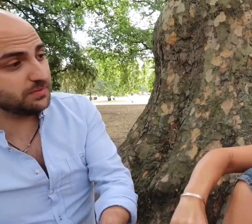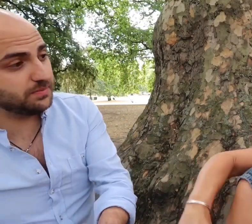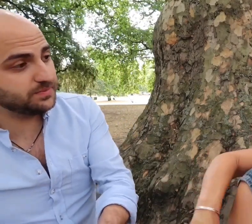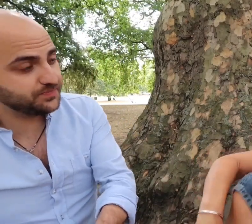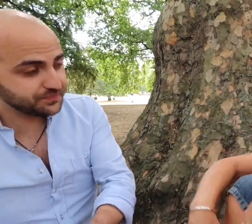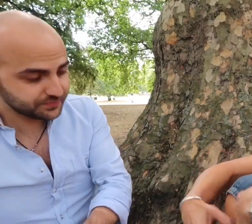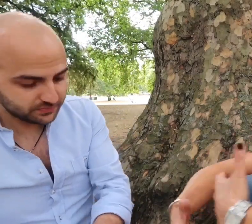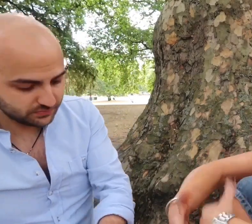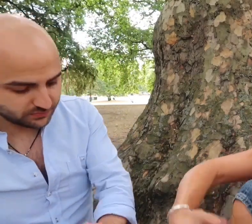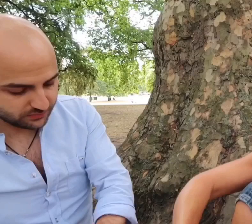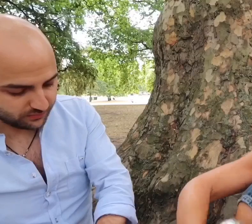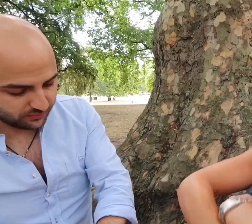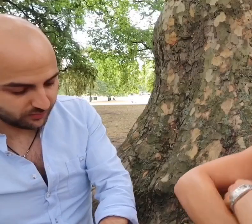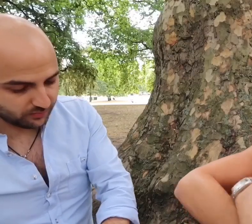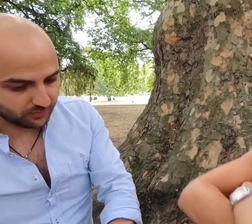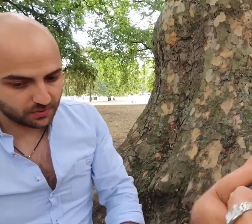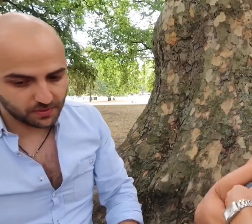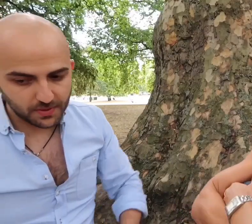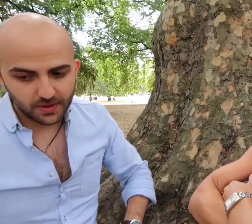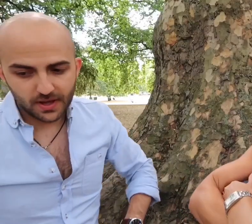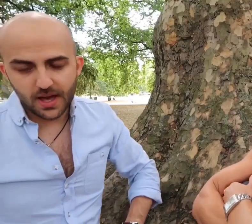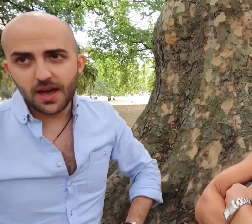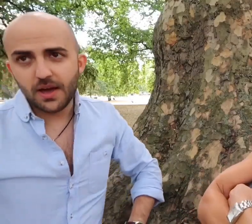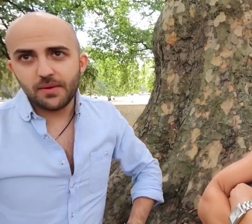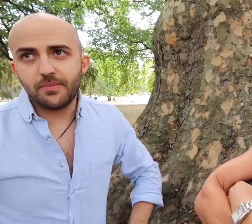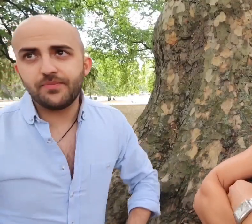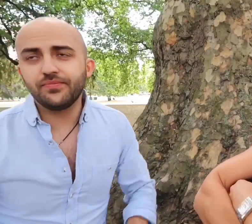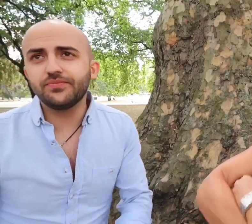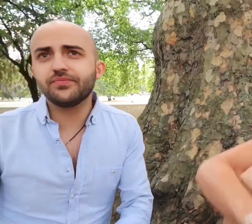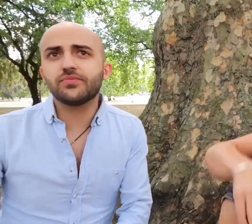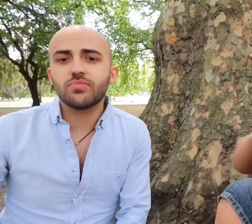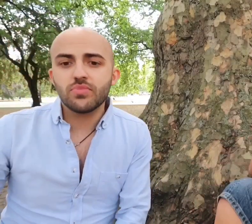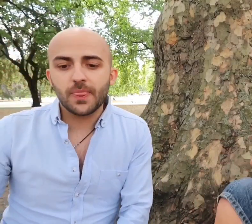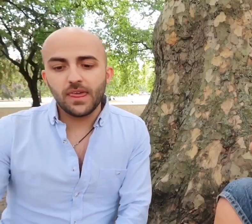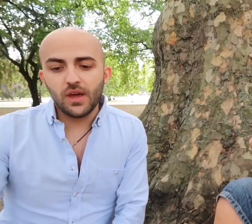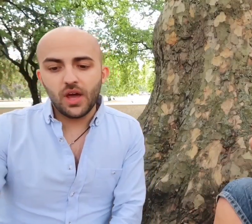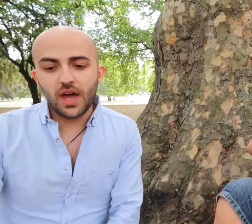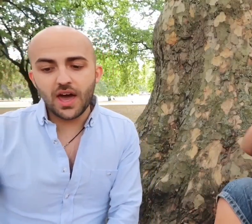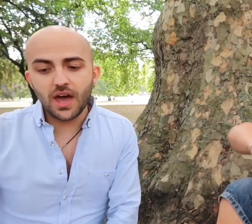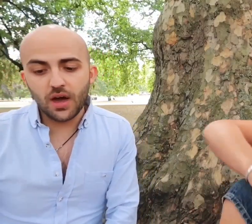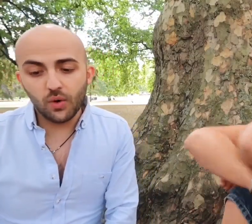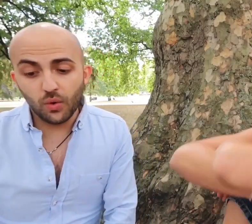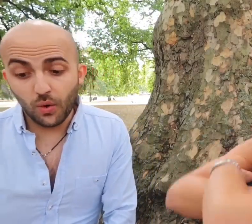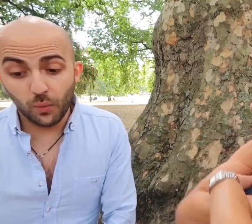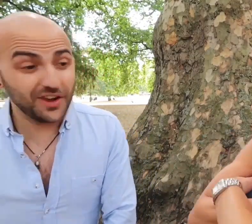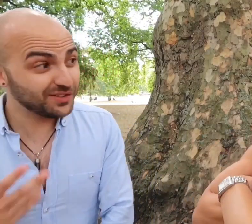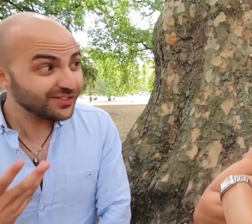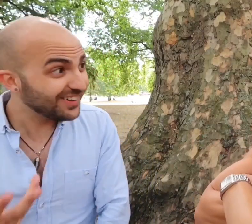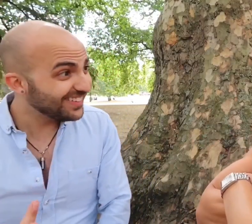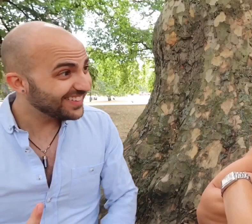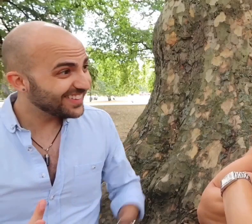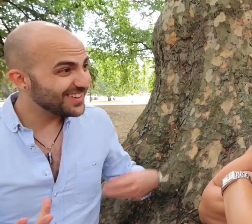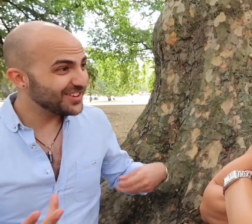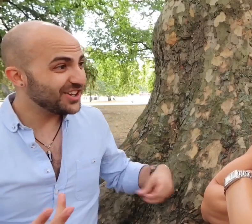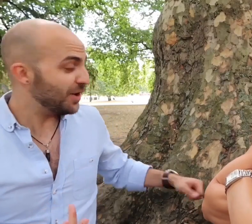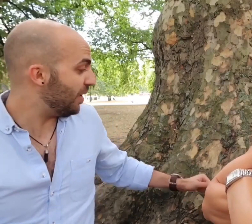other questions about what it was like growing up. Uh.. Wonderful you know I